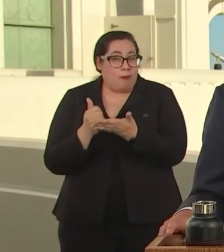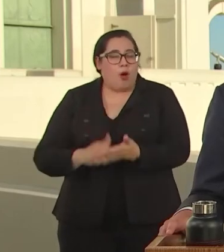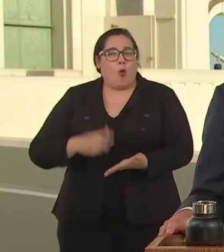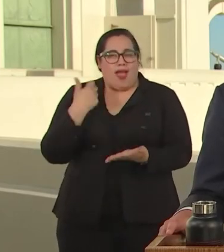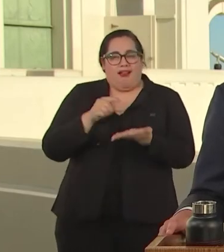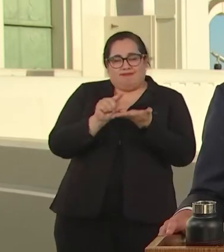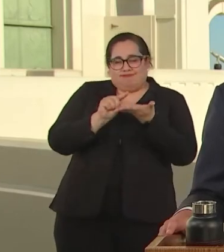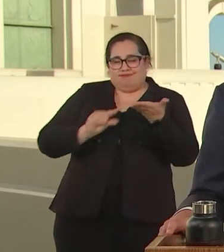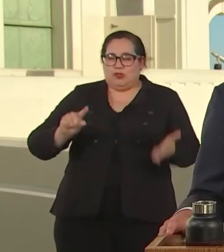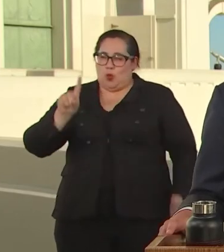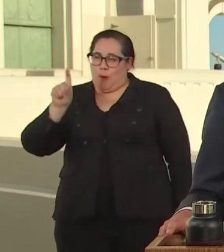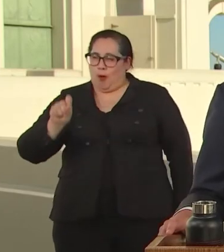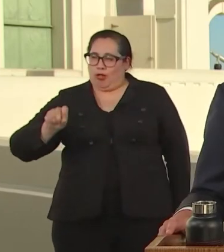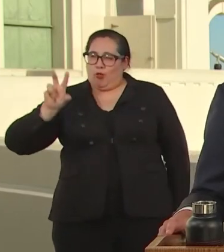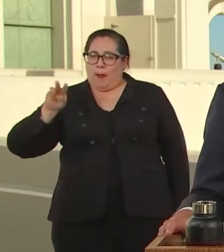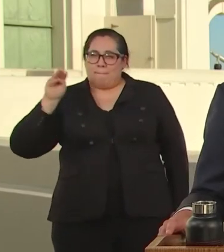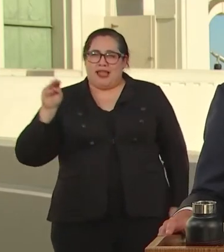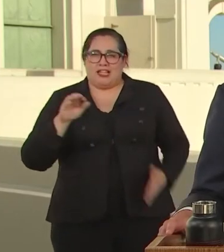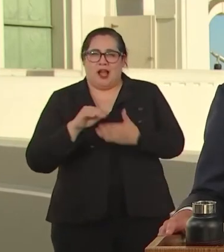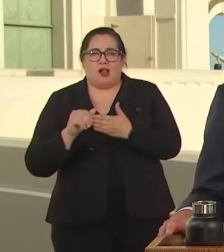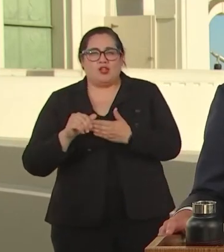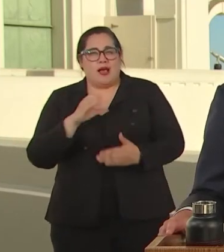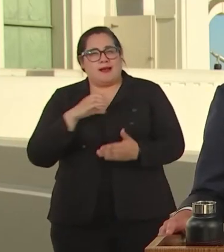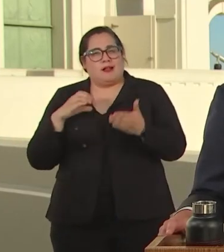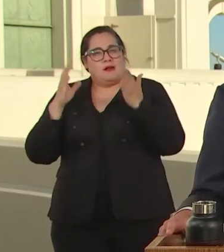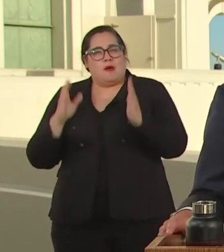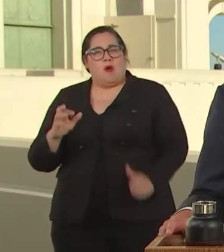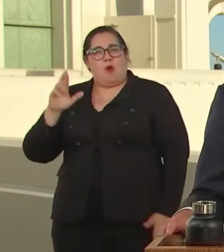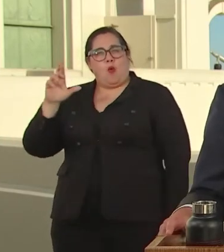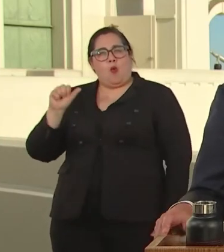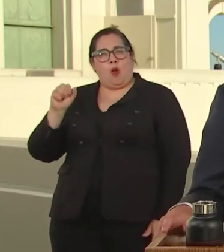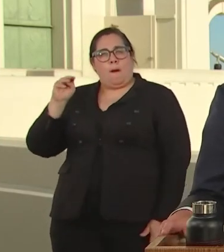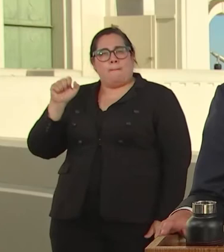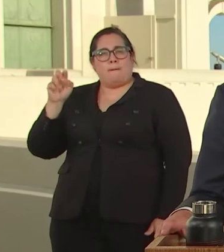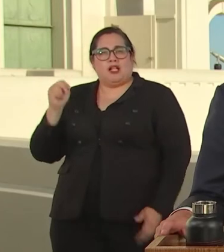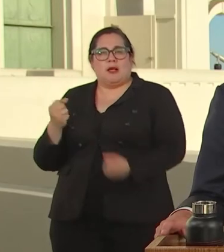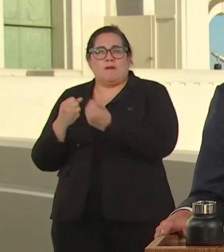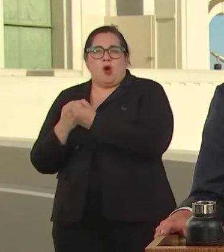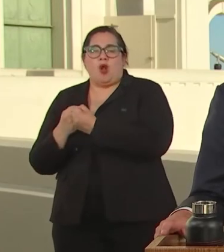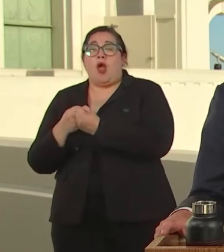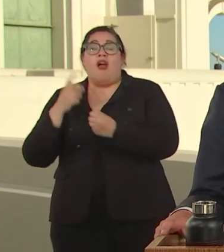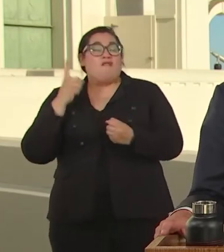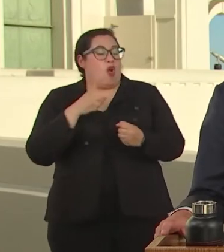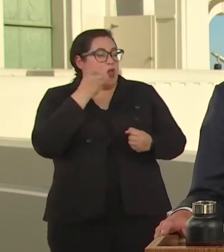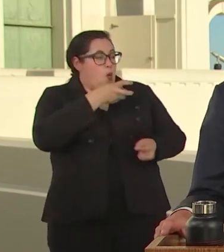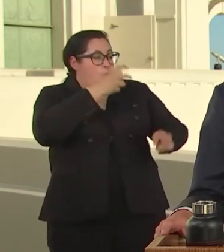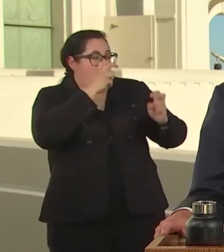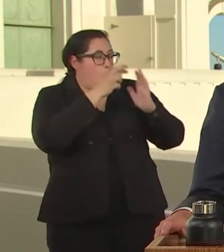DOLLARS WITH COUNCILMEMBER RAMAN'S SUPPORT, TO PURCHASE MODERNIZED CARTS THAT WILL LET